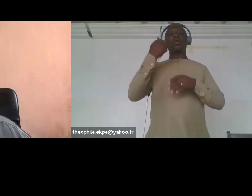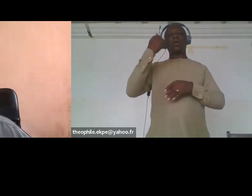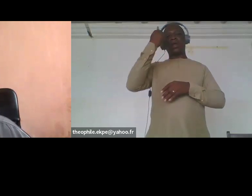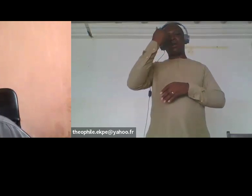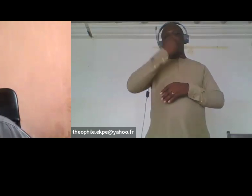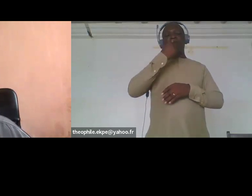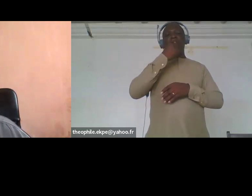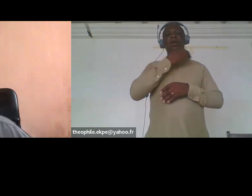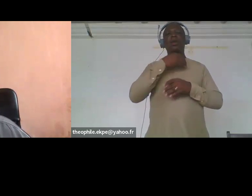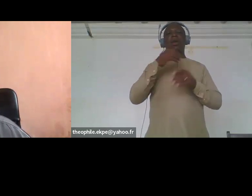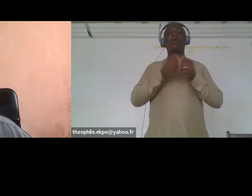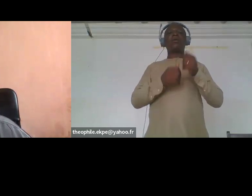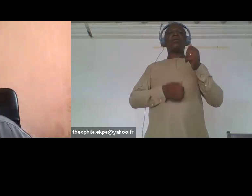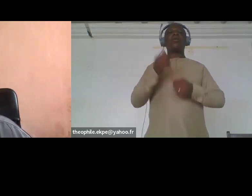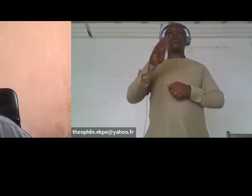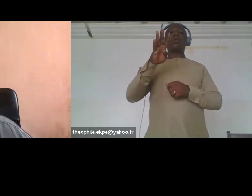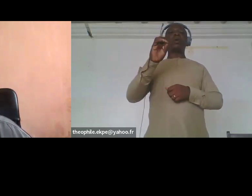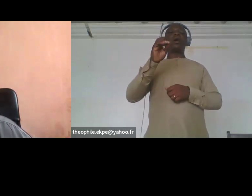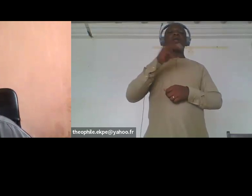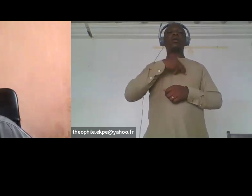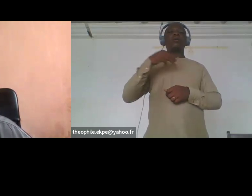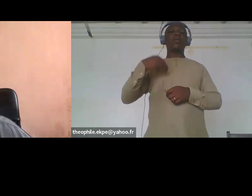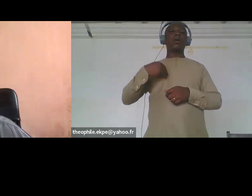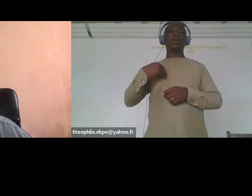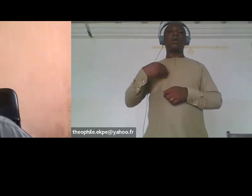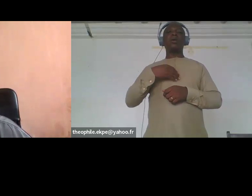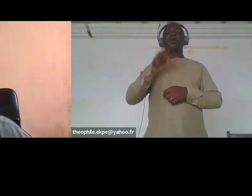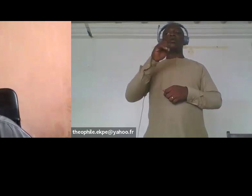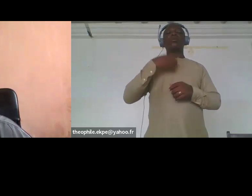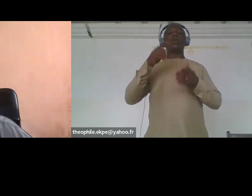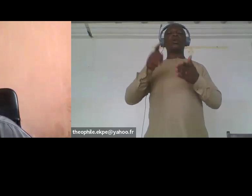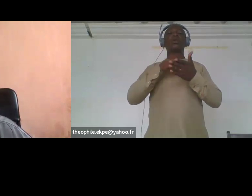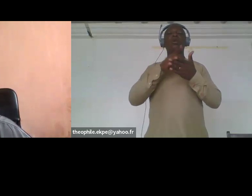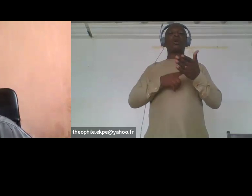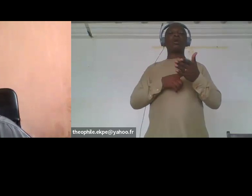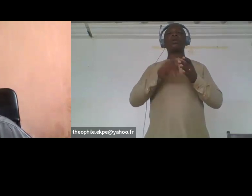plus d'une quarantaine de membres et tu me corriges si le chiffre n'est pas